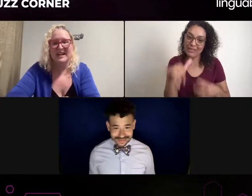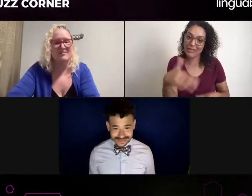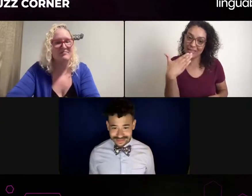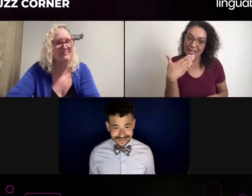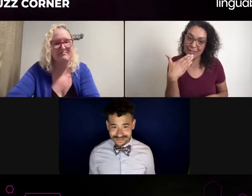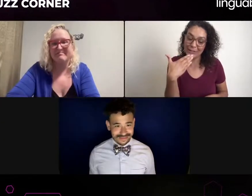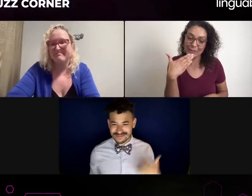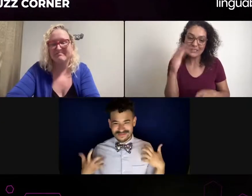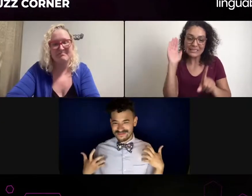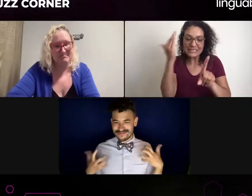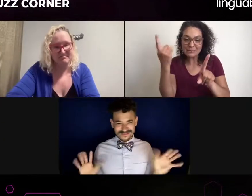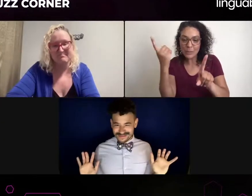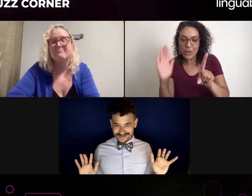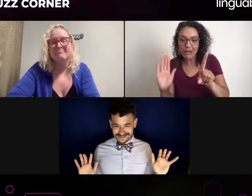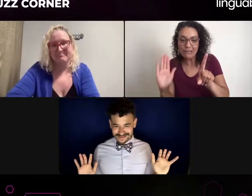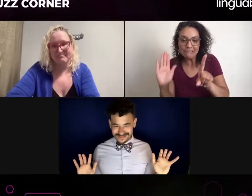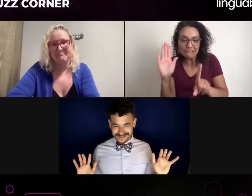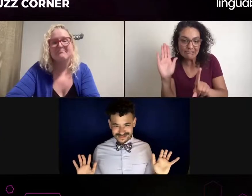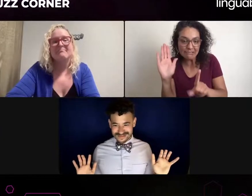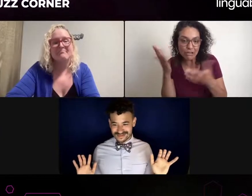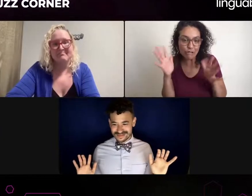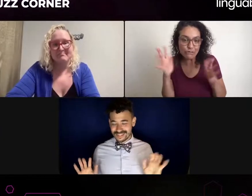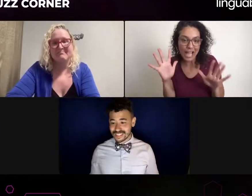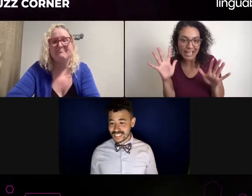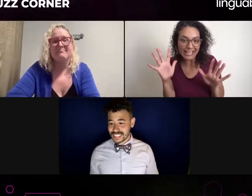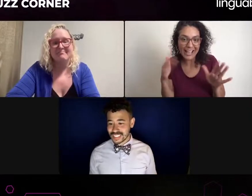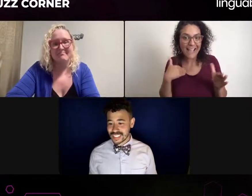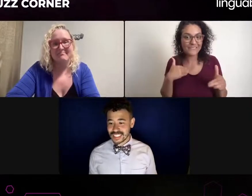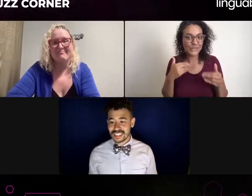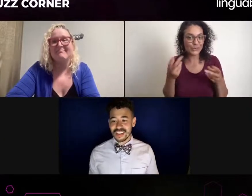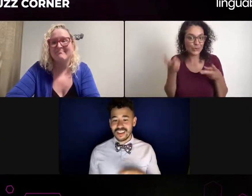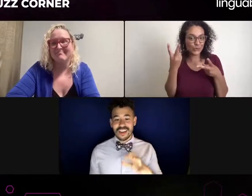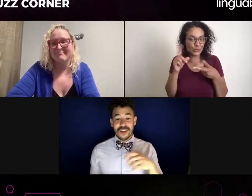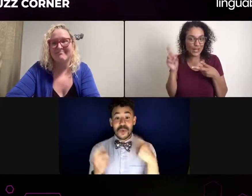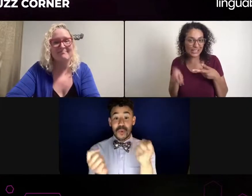and it will continue to evolve. But this conversation is so, so necessary. So I want to thank you